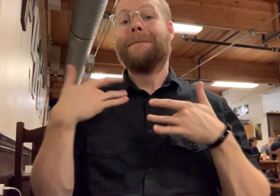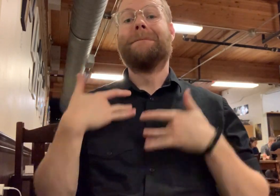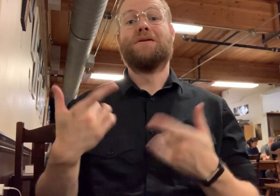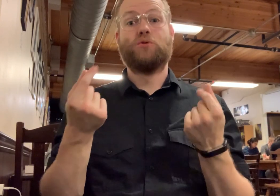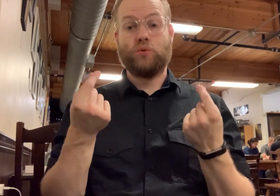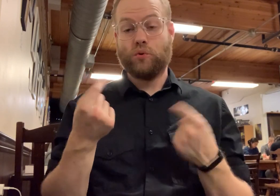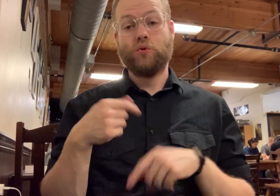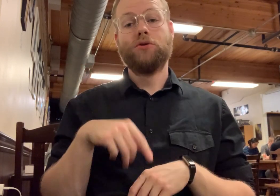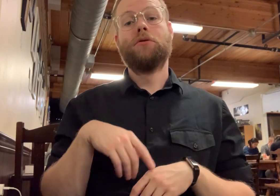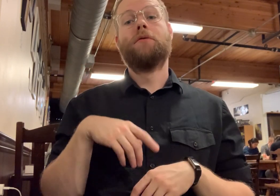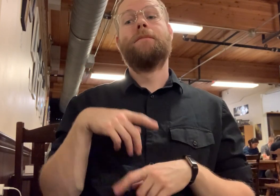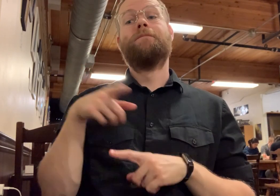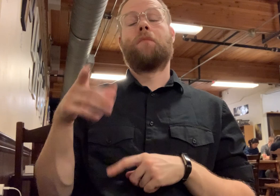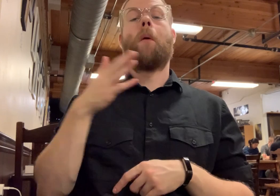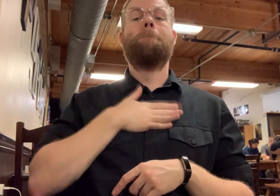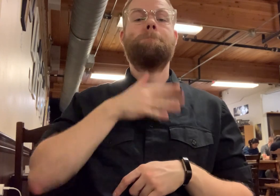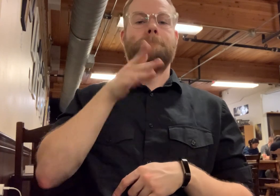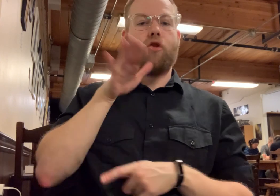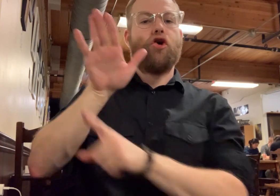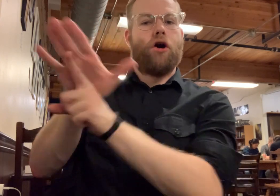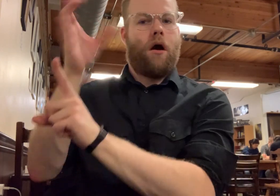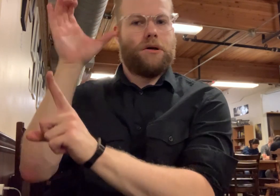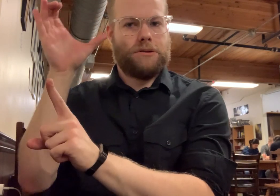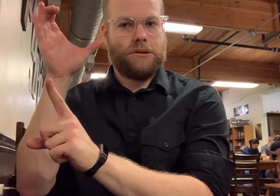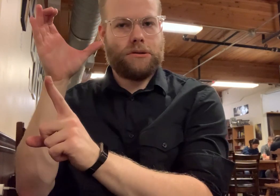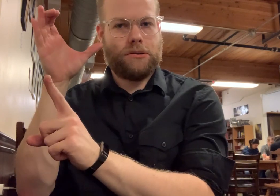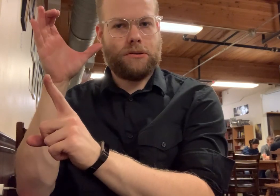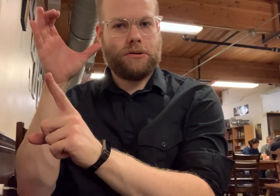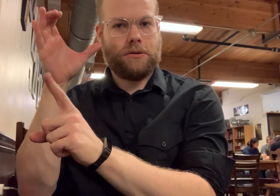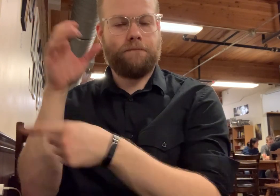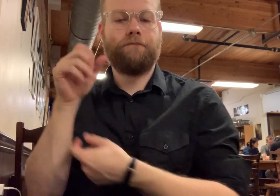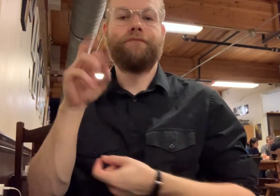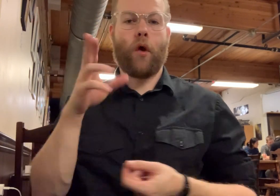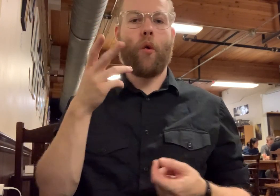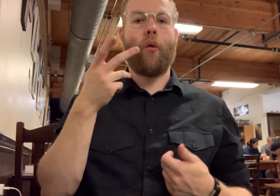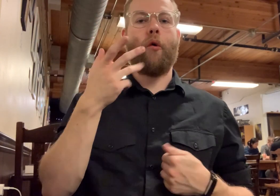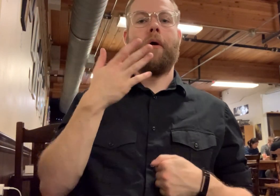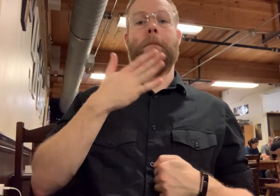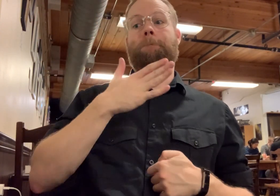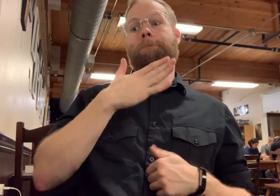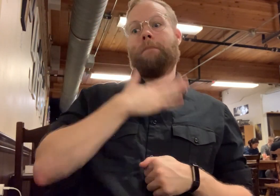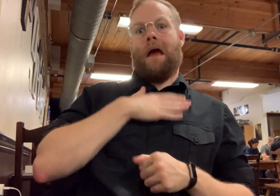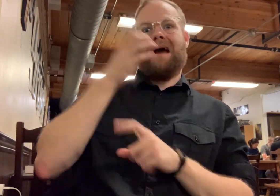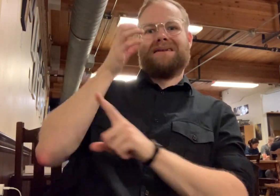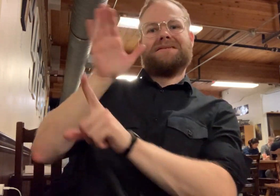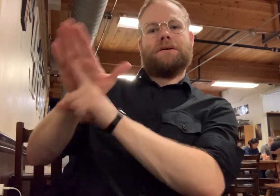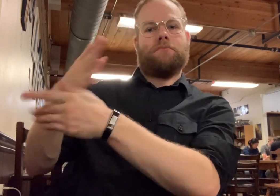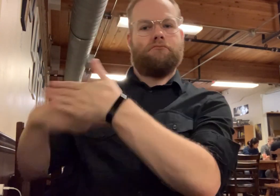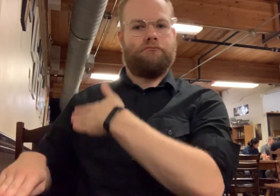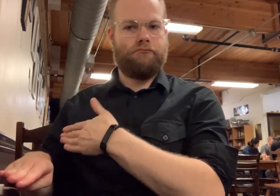We tend to do this: my mother's cousin. Or my cousin's child.